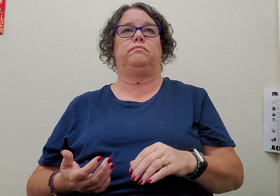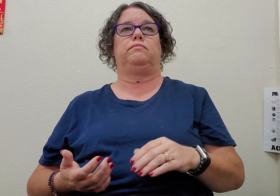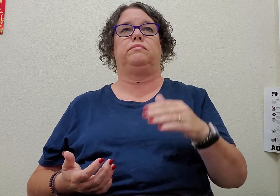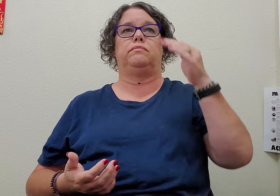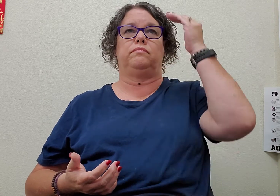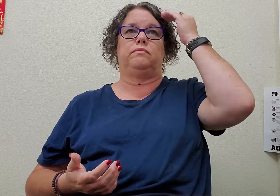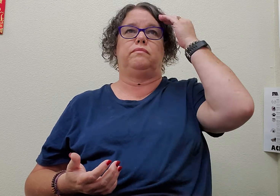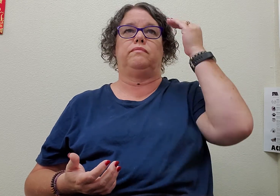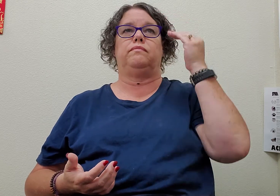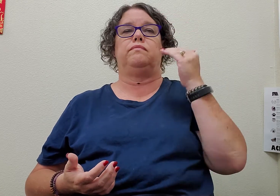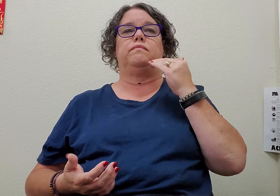head(s)